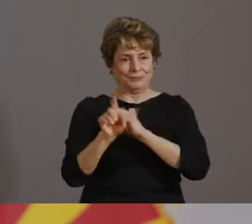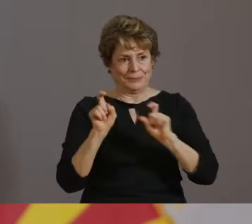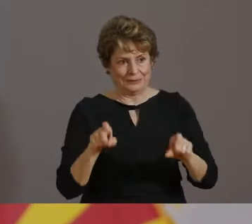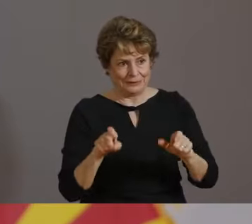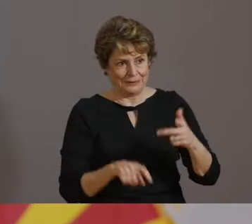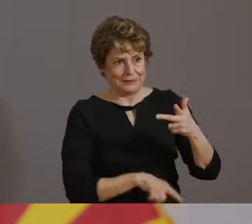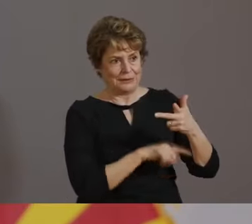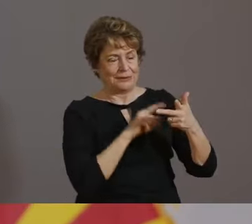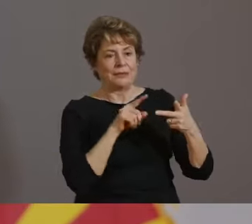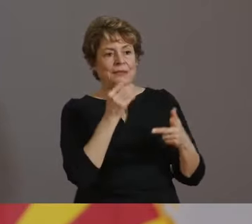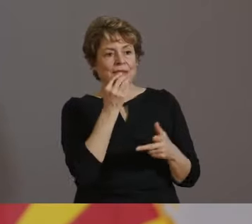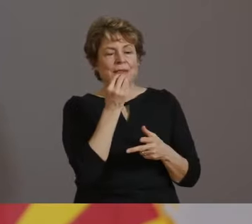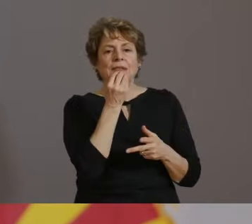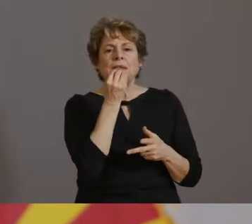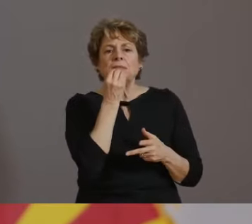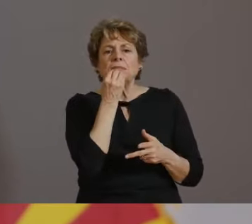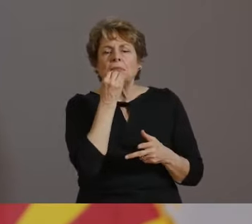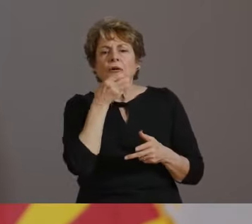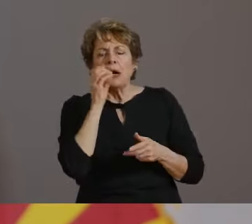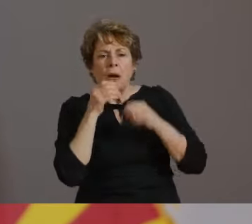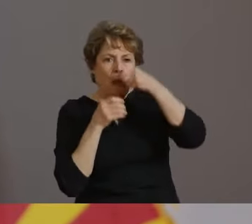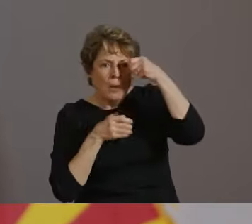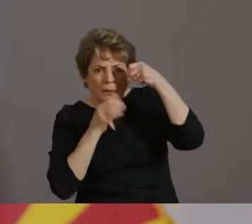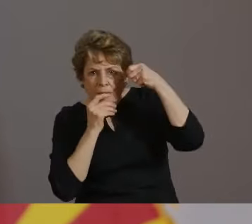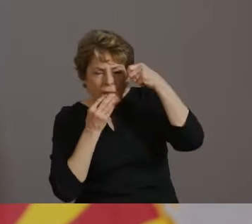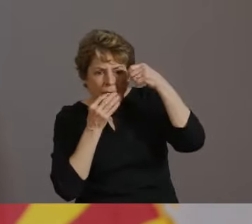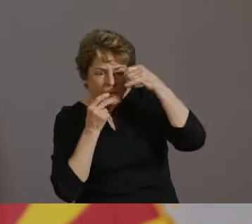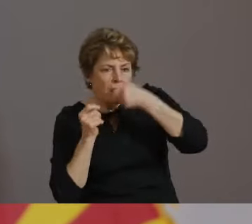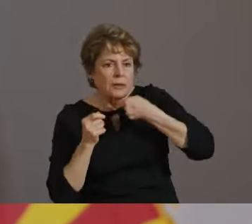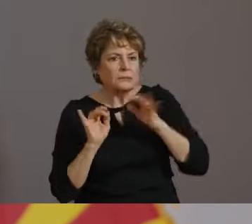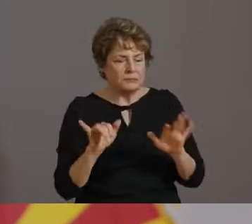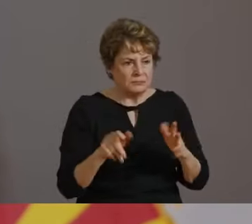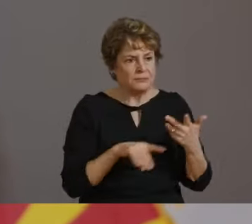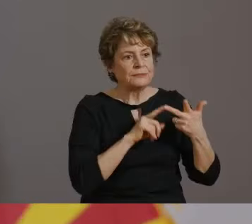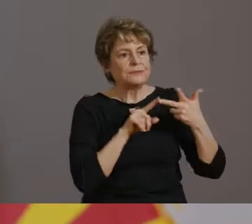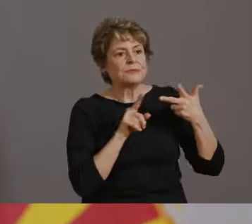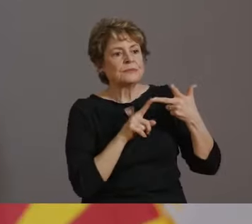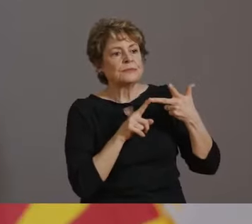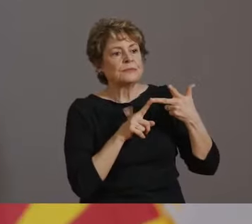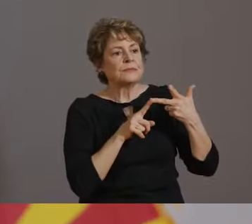AND DISINFECTING PRACTICES, AND SCREENING STAFF FOR SYMPTOMS PRIOR TO THE START OF THEIR SHIFT.